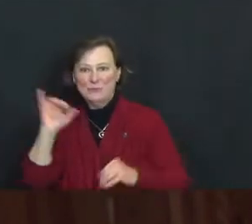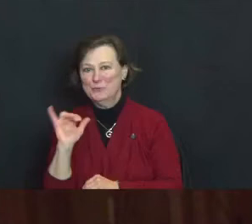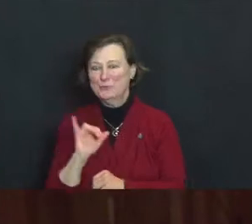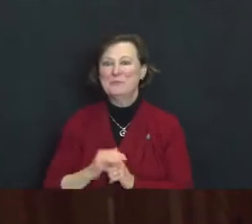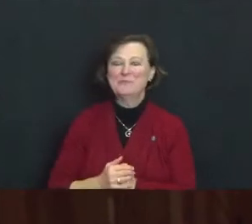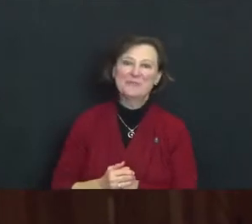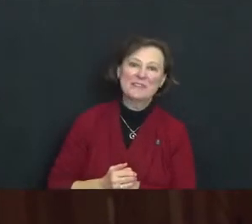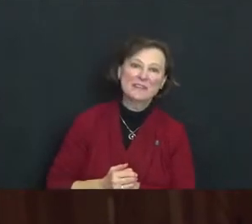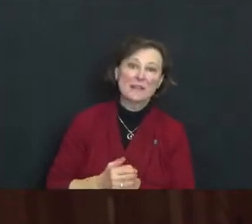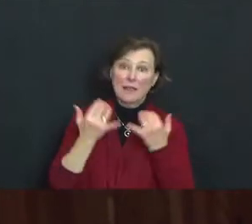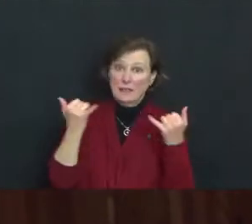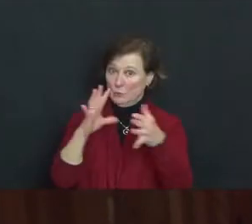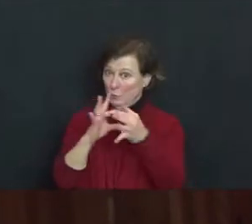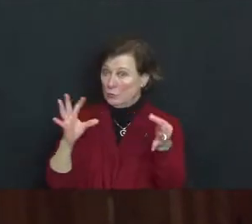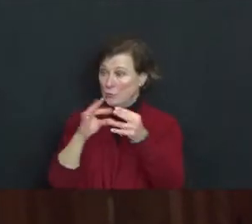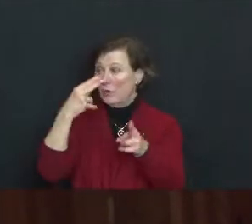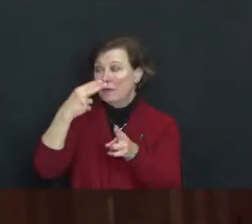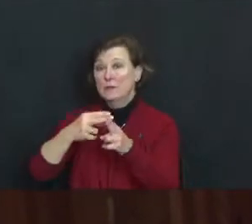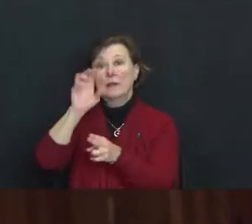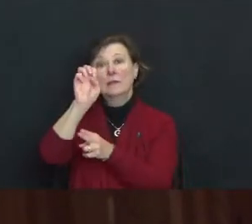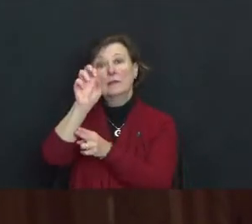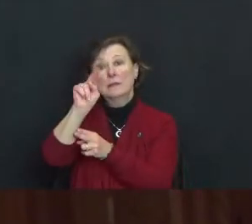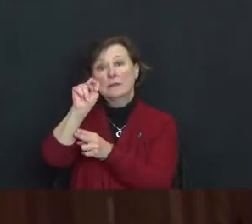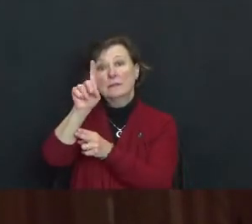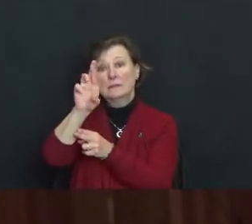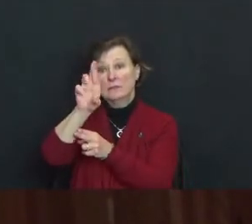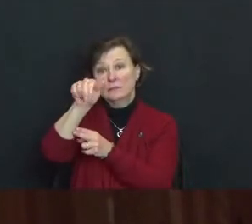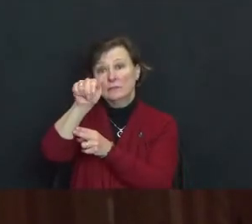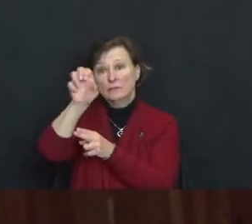This story is called Indra's Magnificent Jeweled Net.